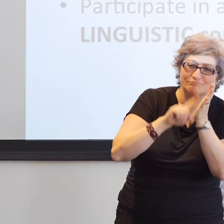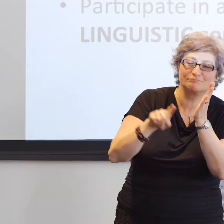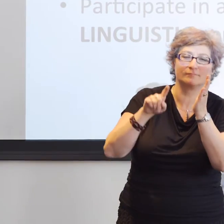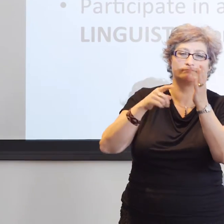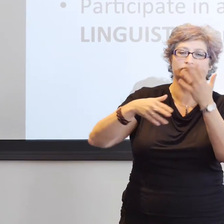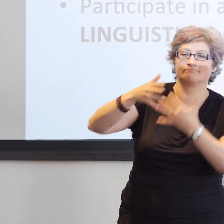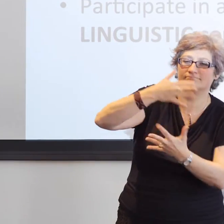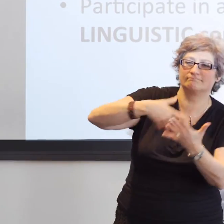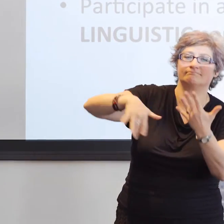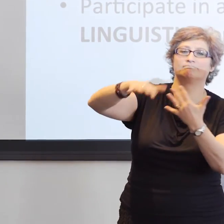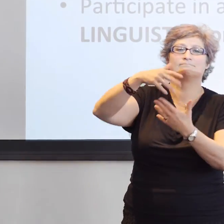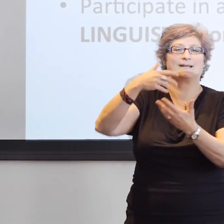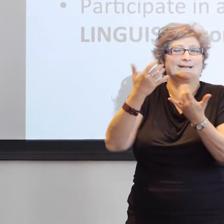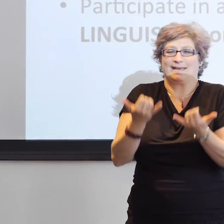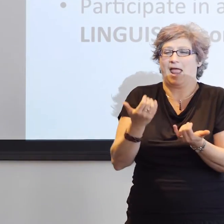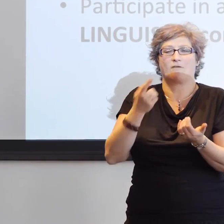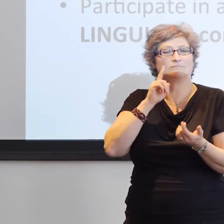How might they achieve that?